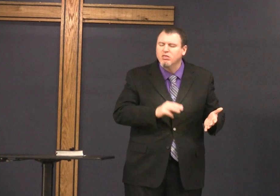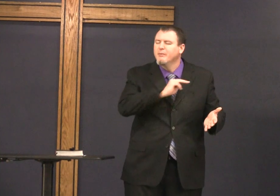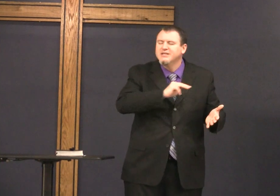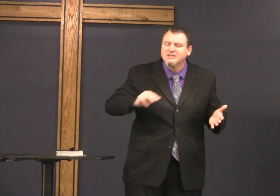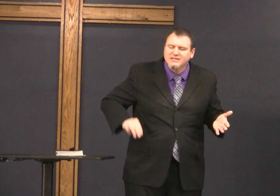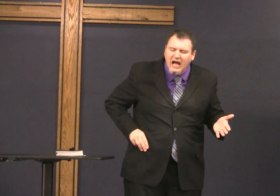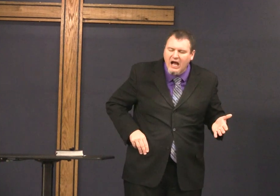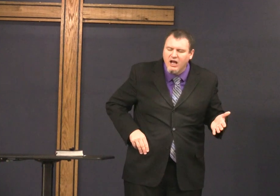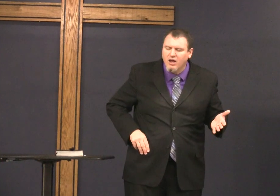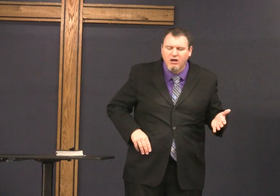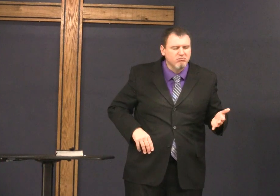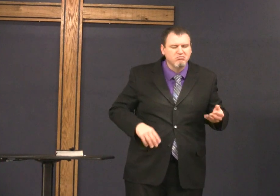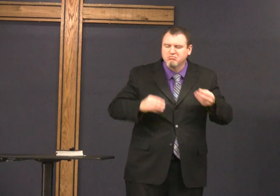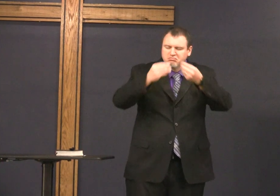of Israel the Messiah